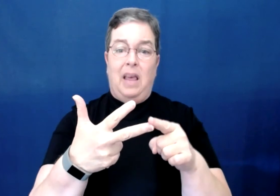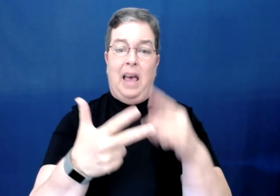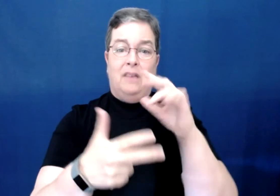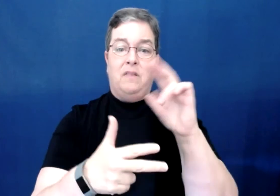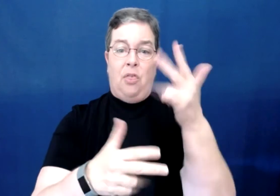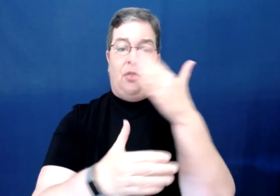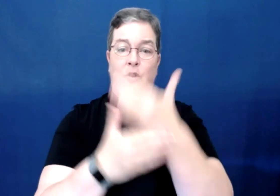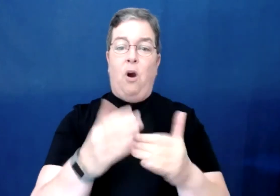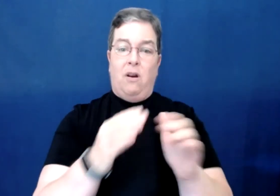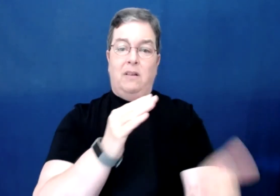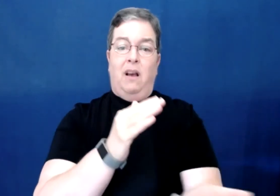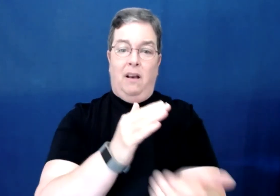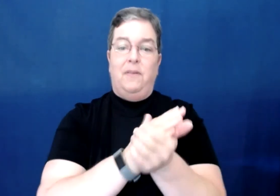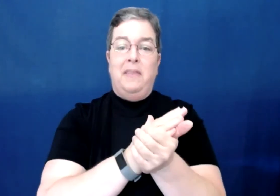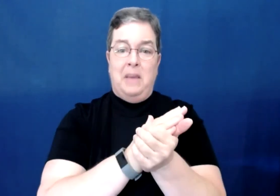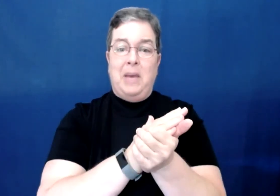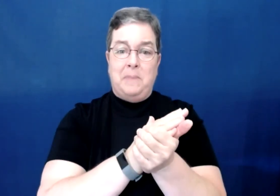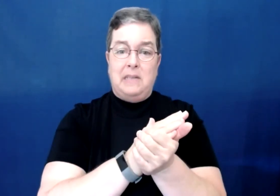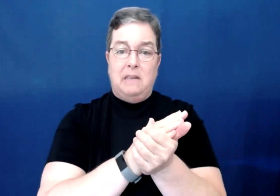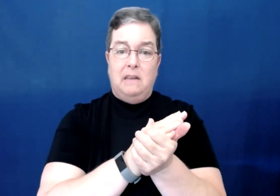as the third part of the amendment,